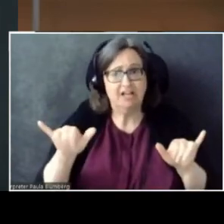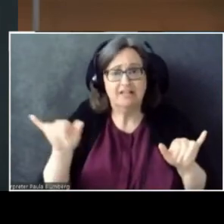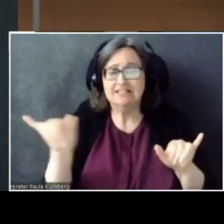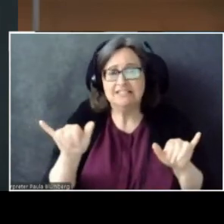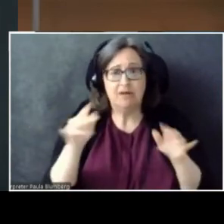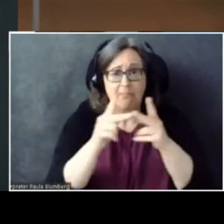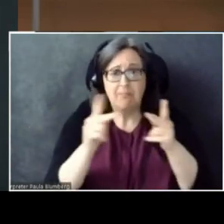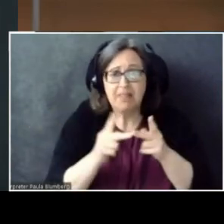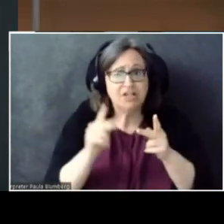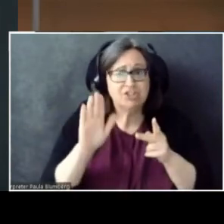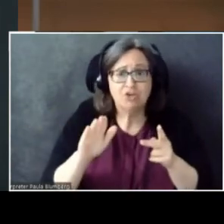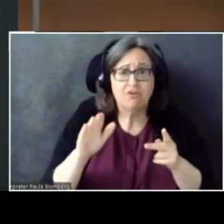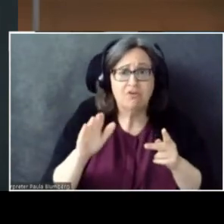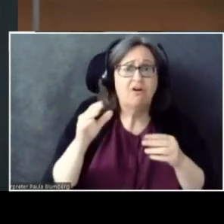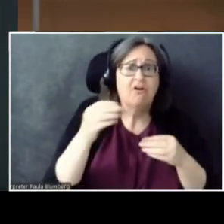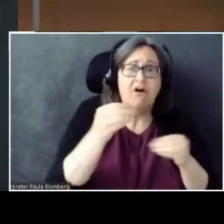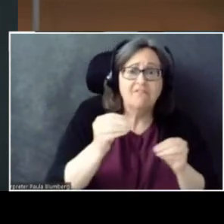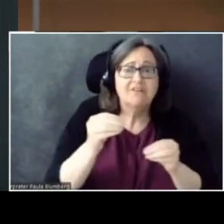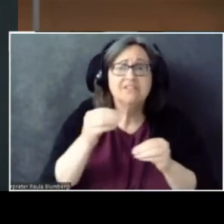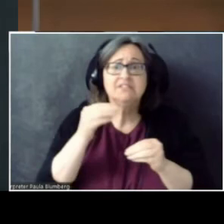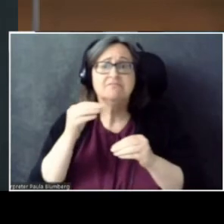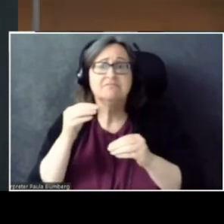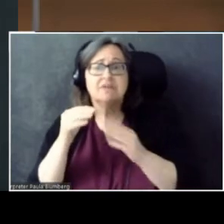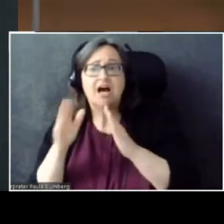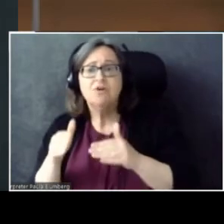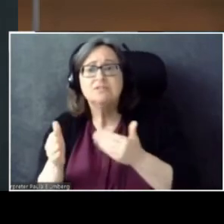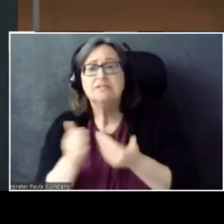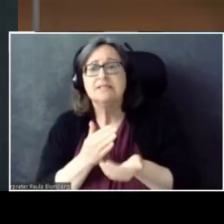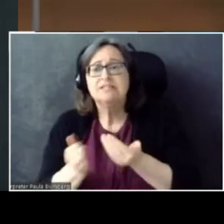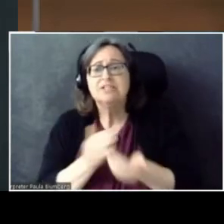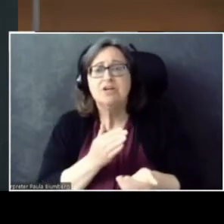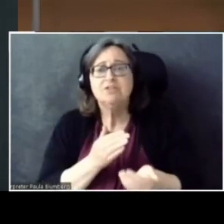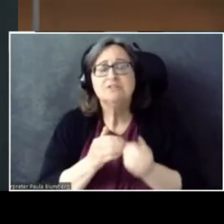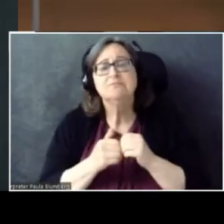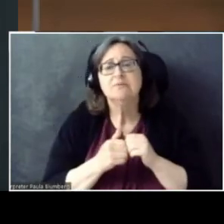office, in spite of any changes in lighting, maybe you've moved a small amount of furniture